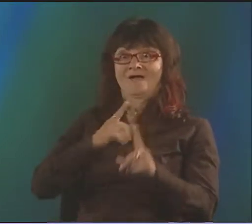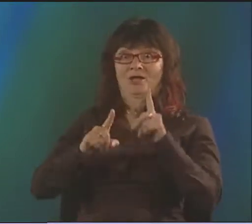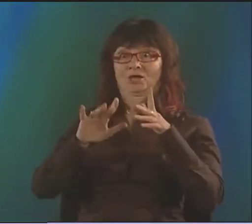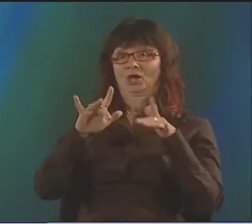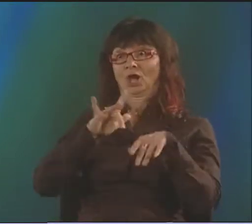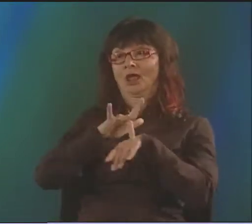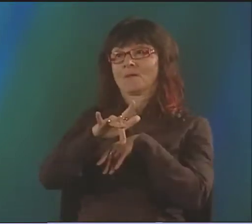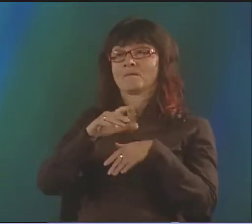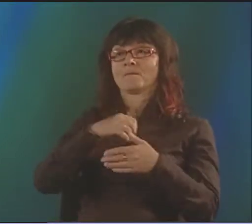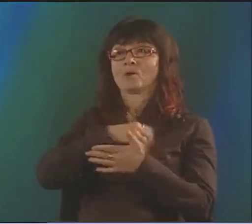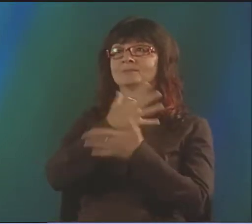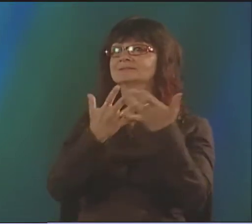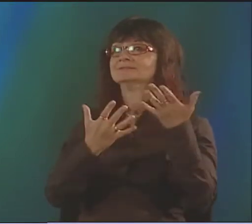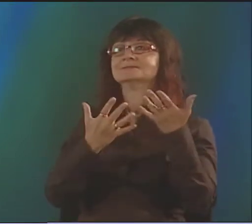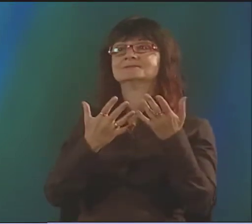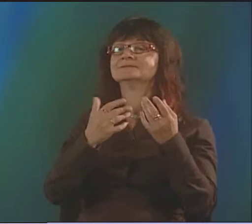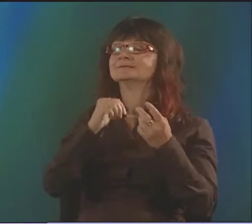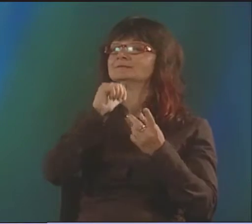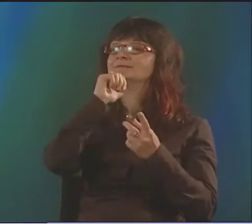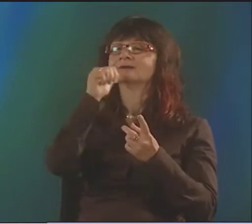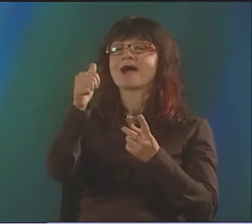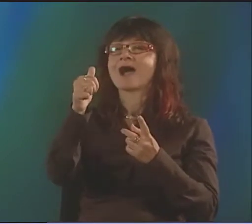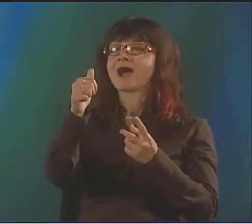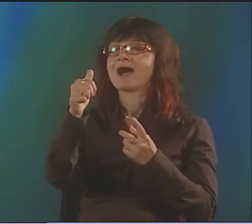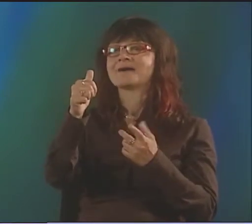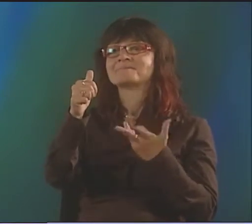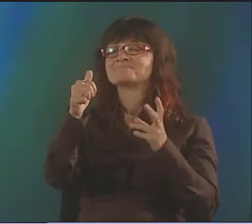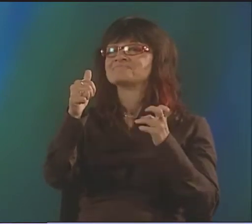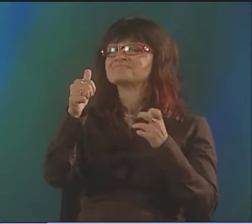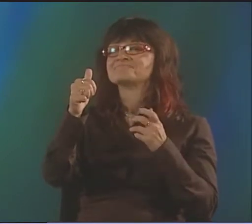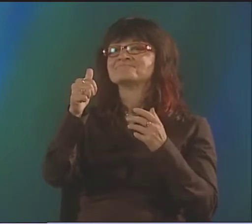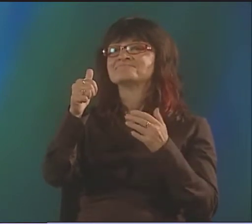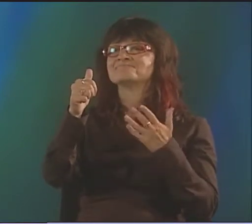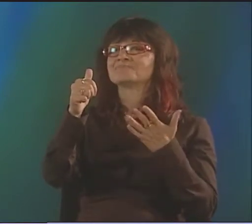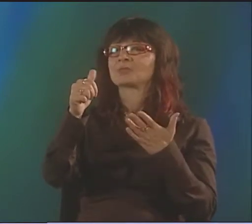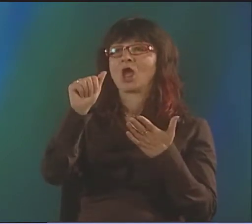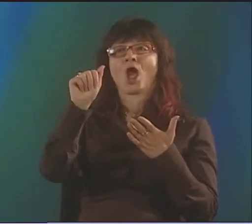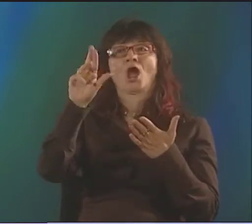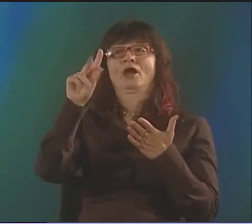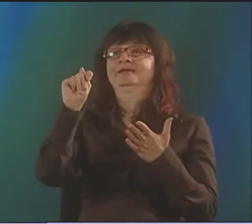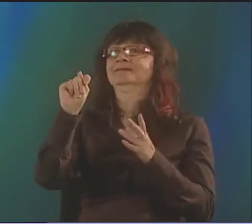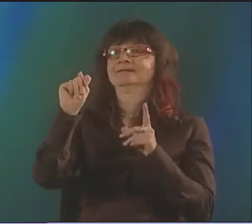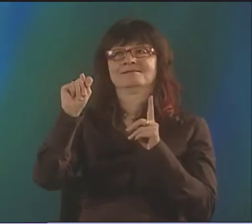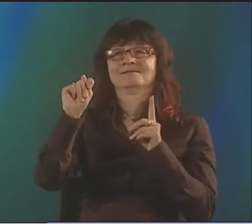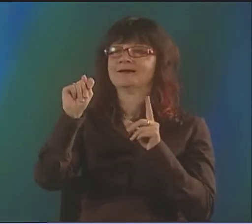NOT REALLY. MY EARLY POETRY...